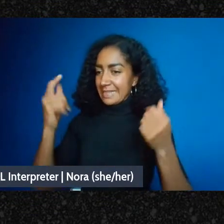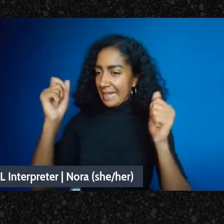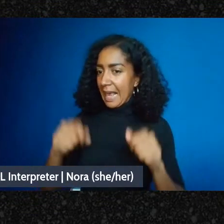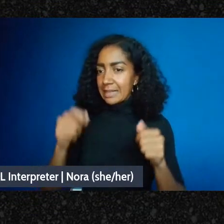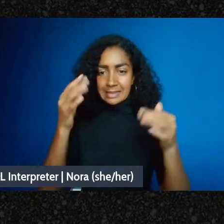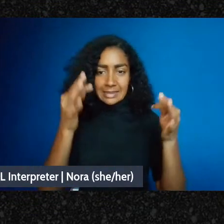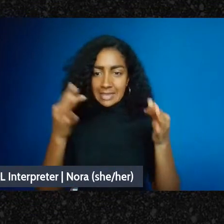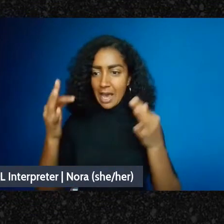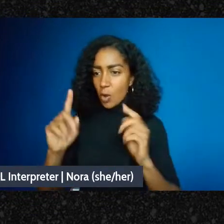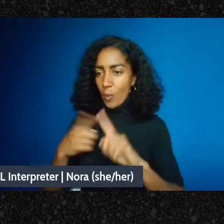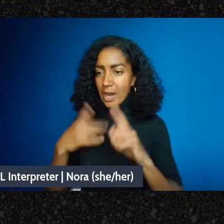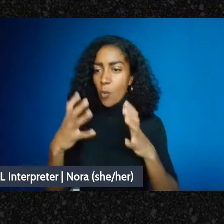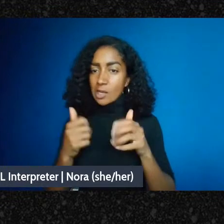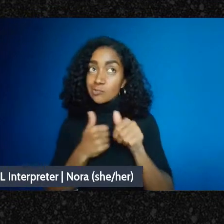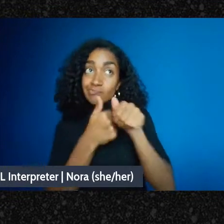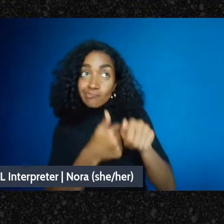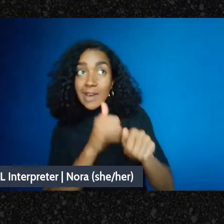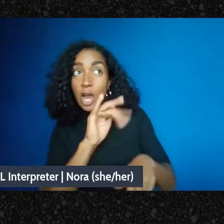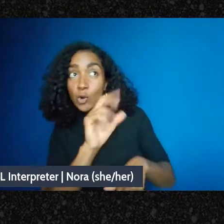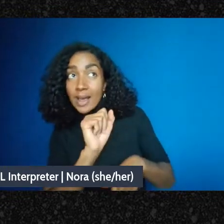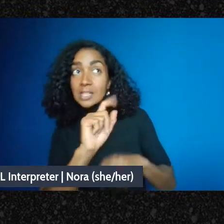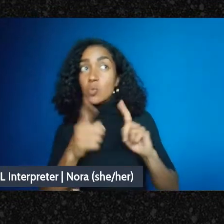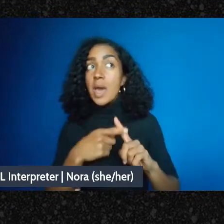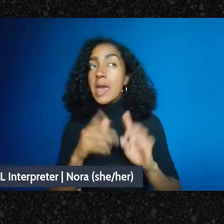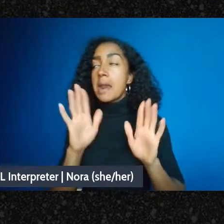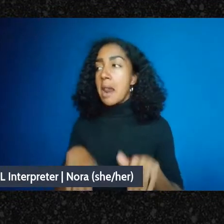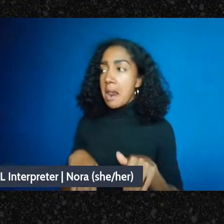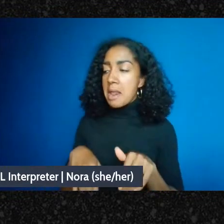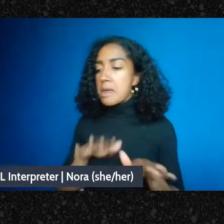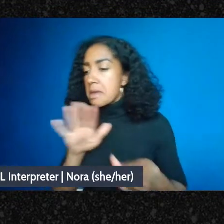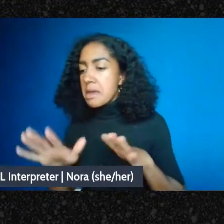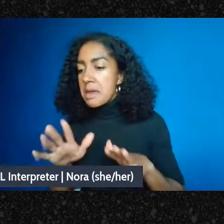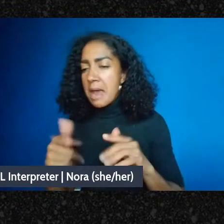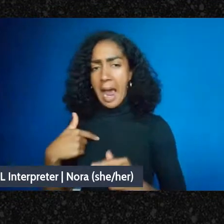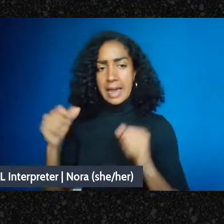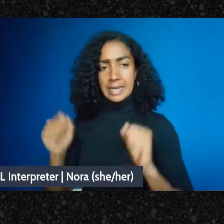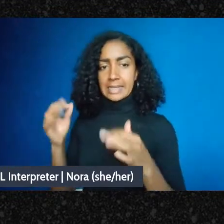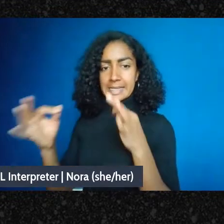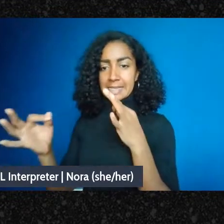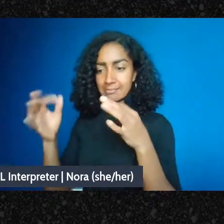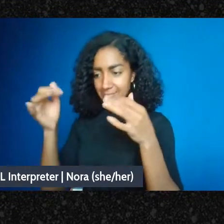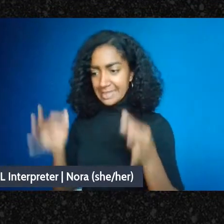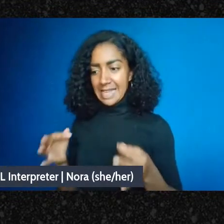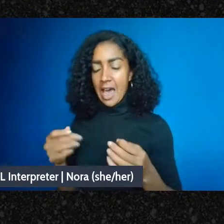comply with, what the IRS wants me to do and not rather than having a contract with somebody who's,